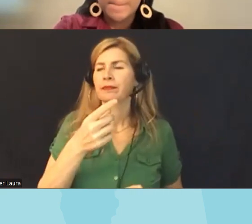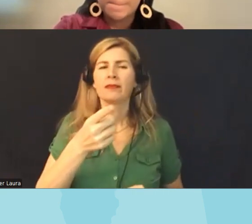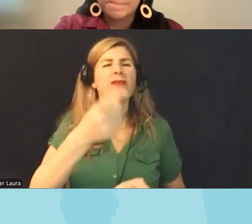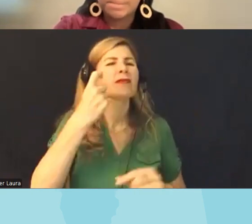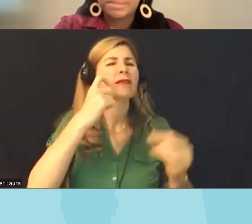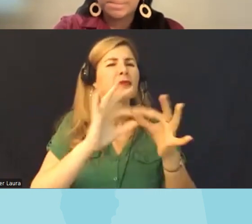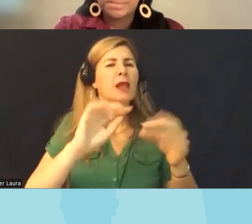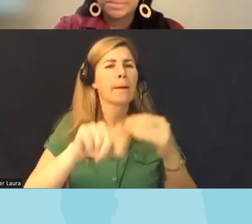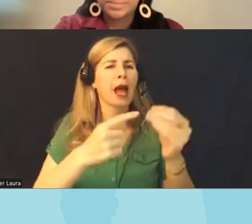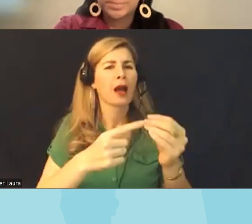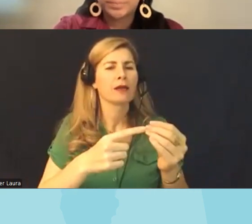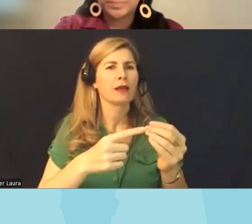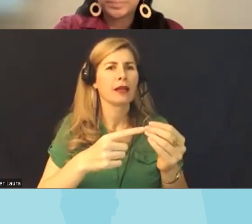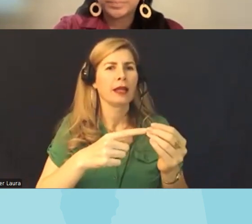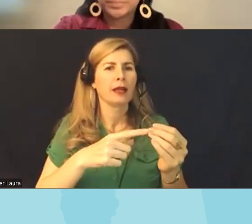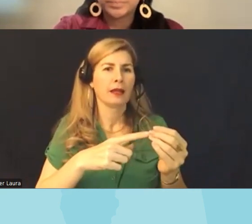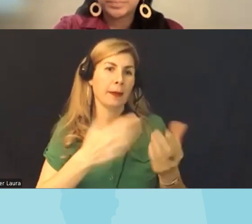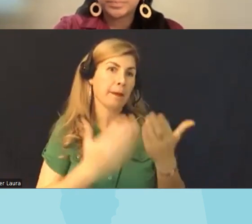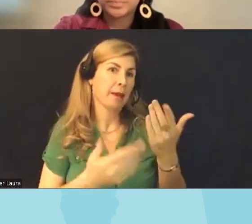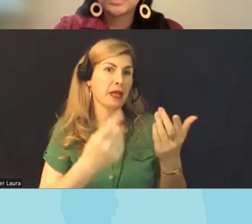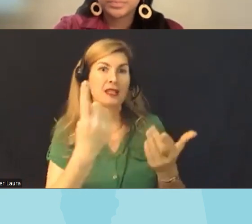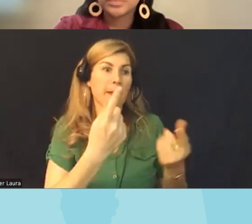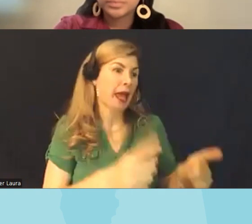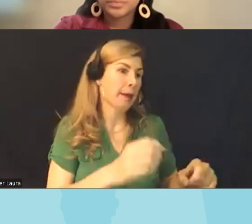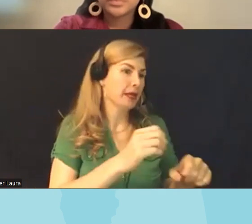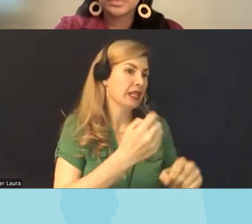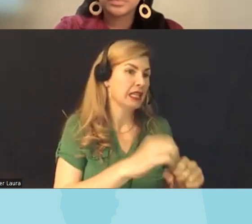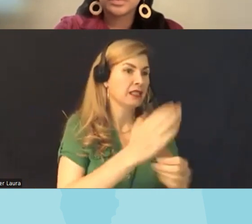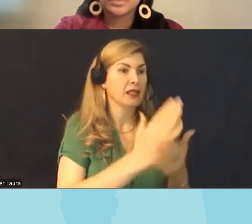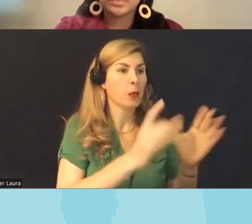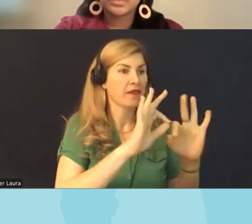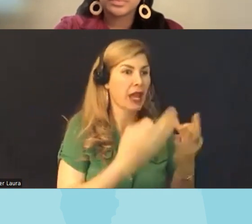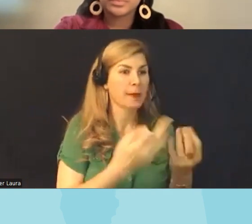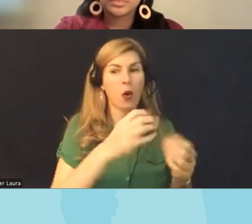of what happens in someone's family versus um what happens in schools um you know and and